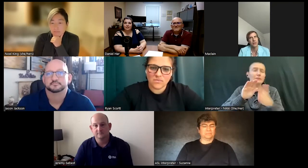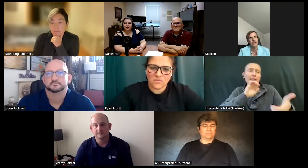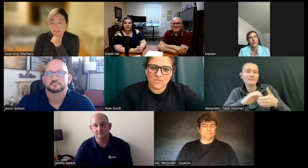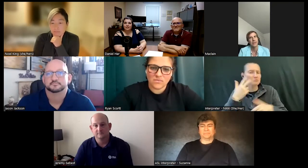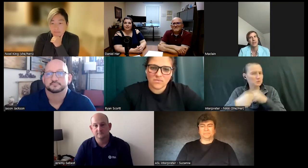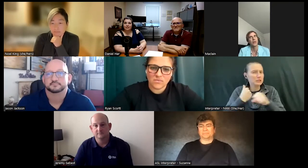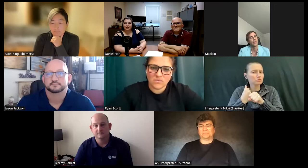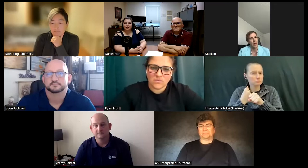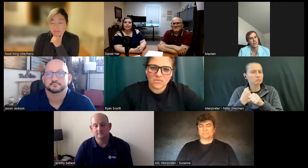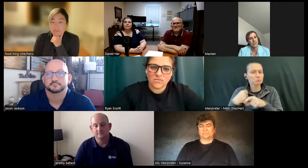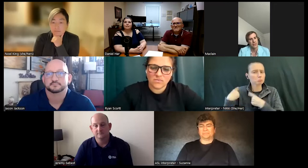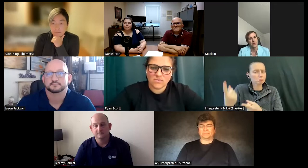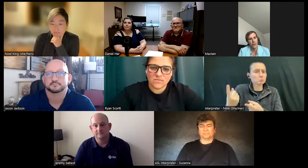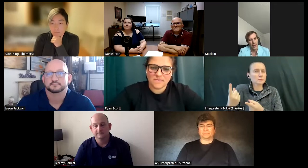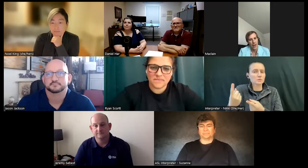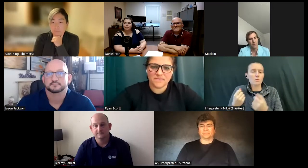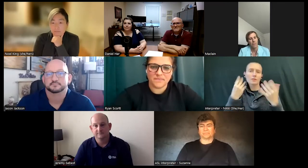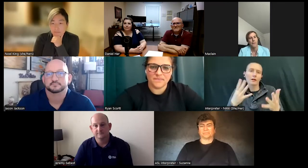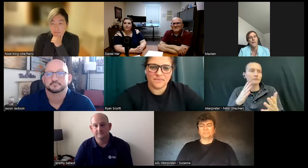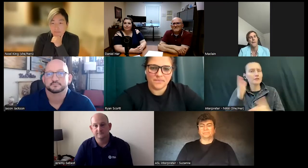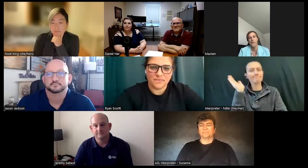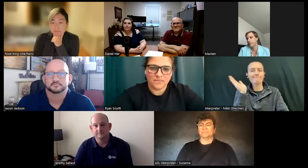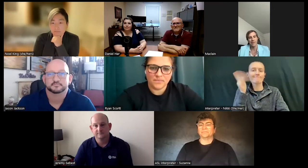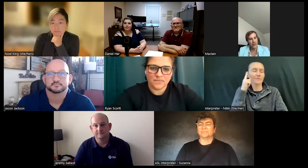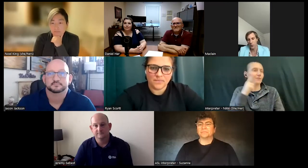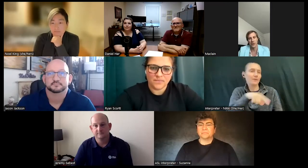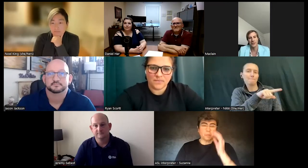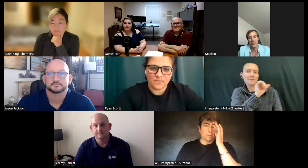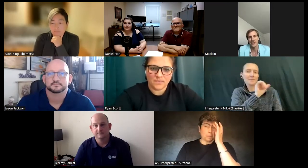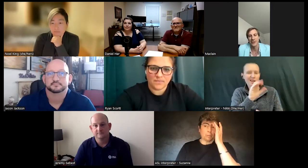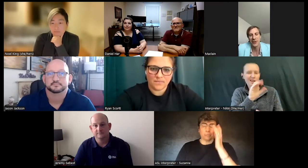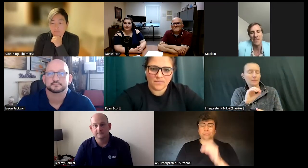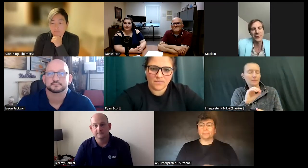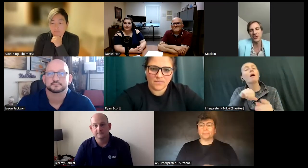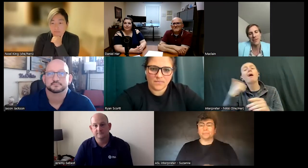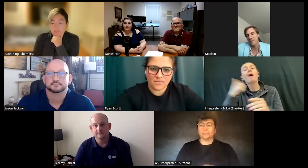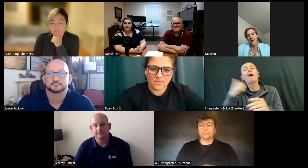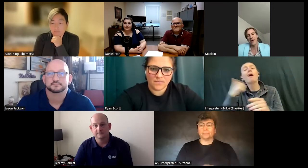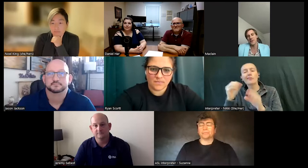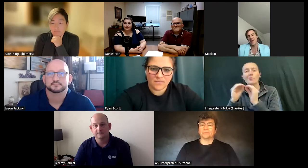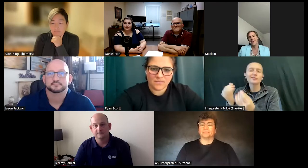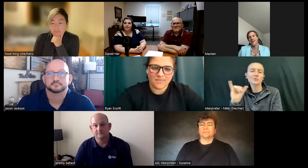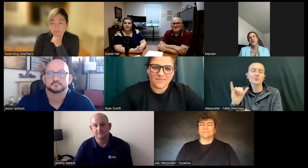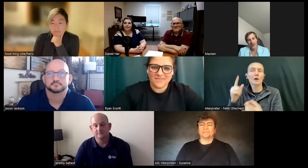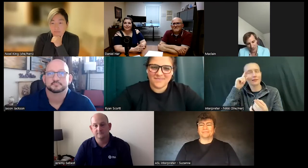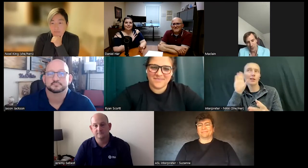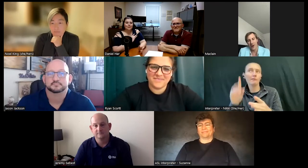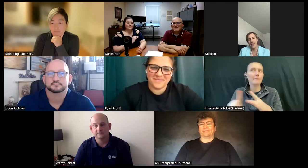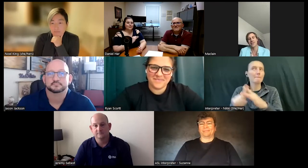and so I do a lot of public speaking for them and other organizations. I imagine it'll come up along the way but regardless